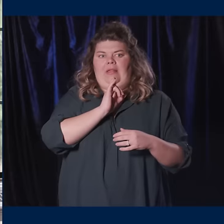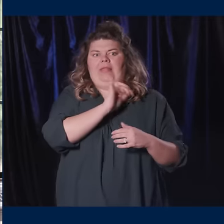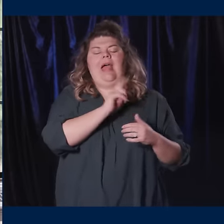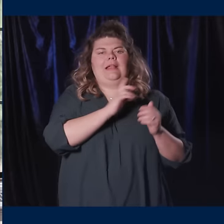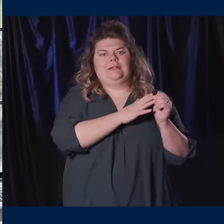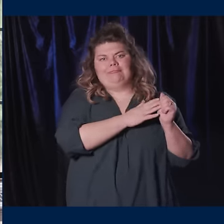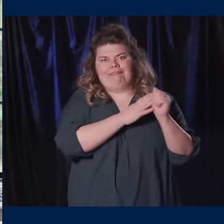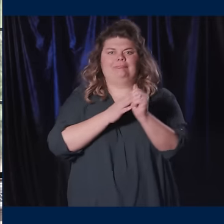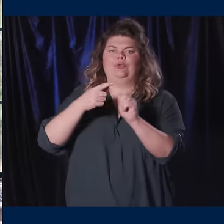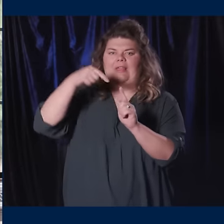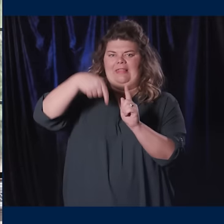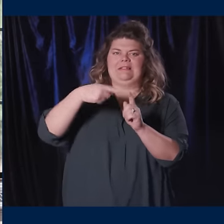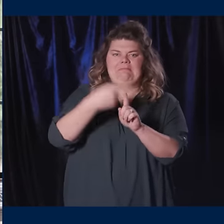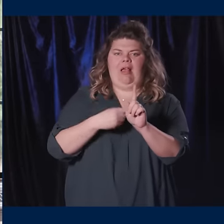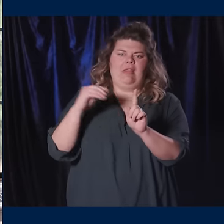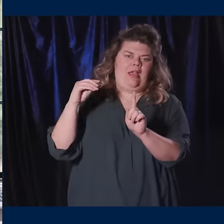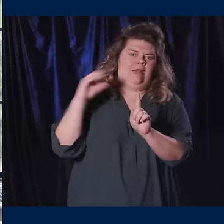That brings us to this month's Portrait of a Wolverine.